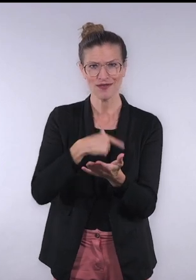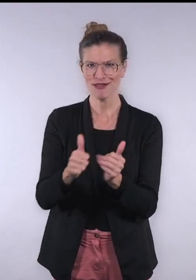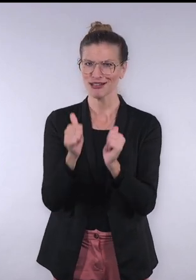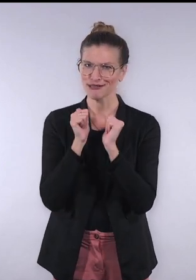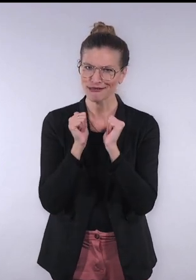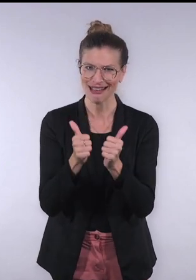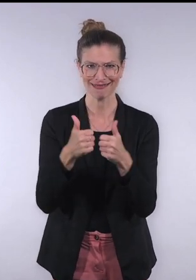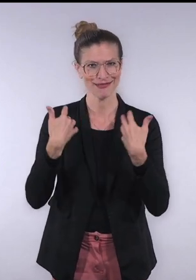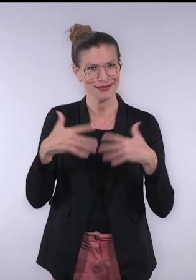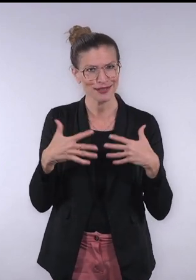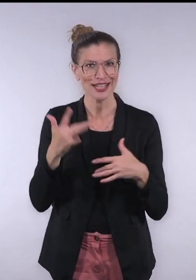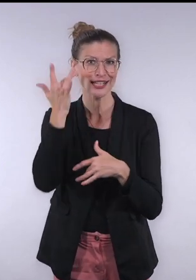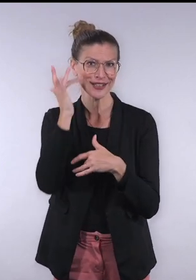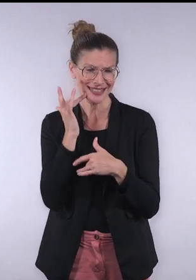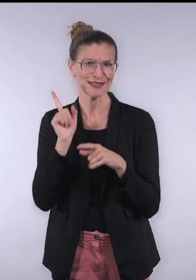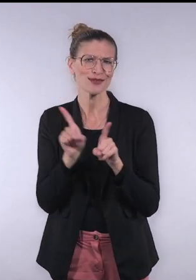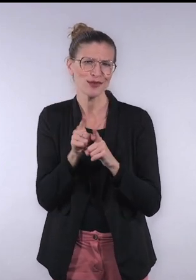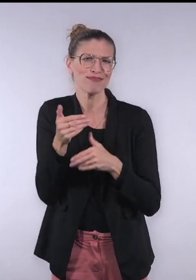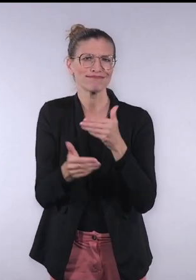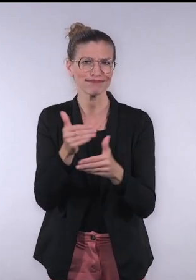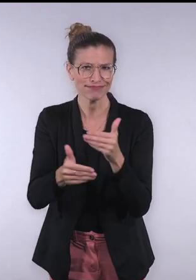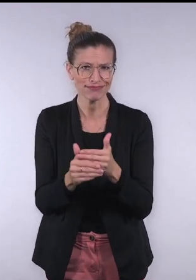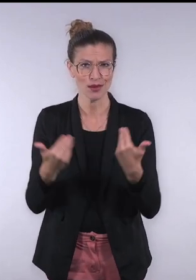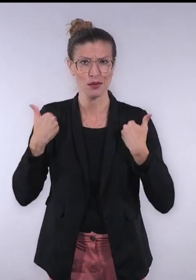The benefits are very great, but the risks are really down to you